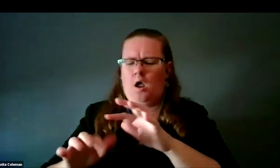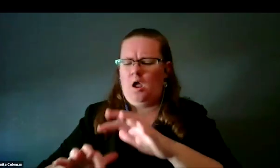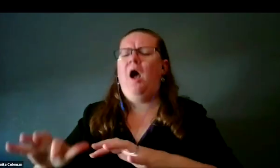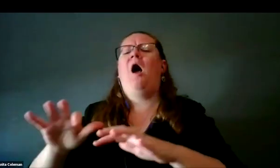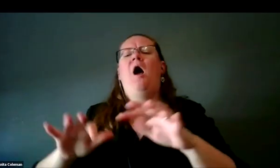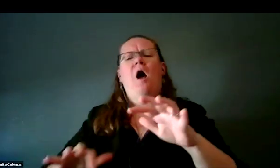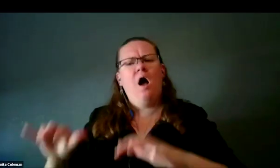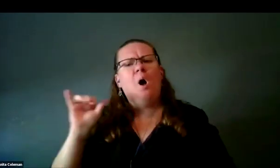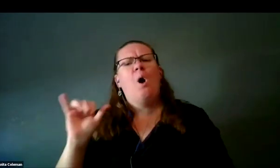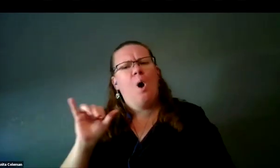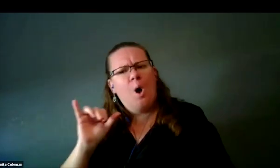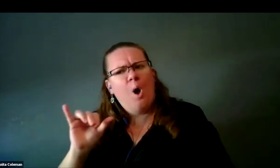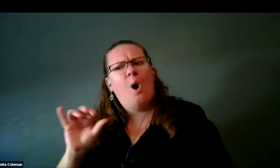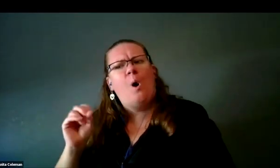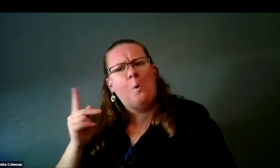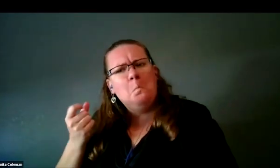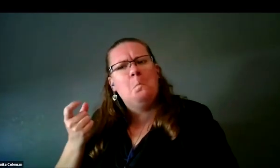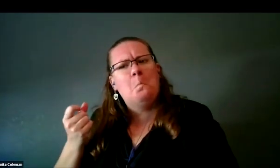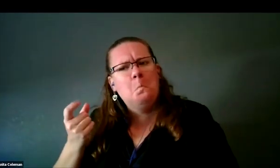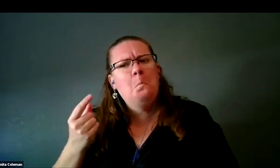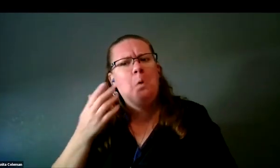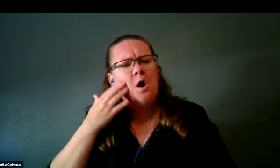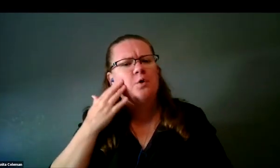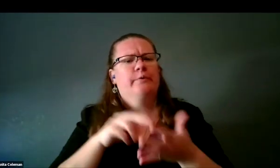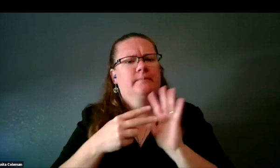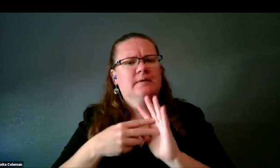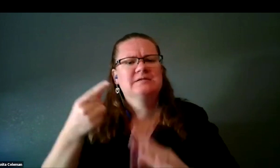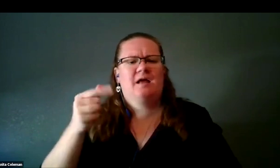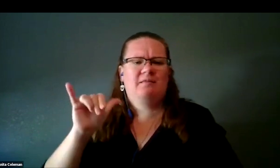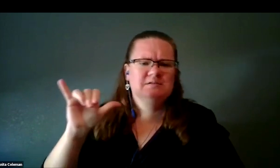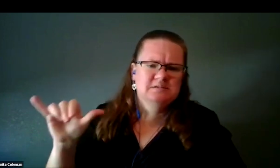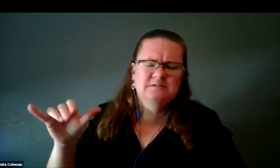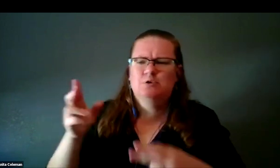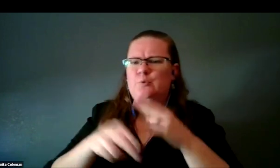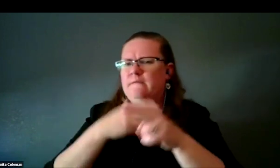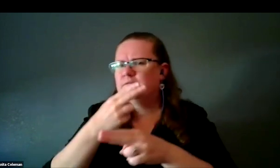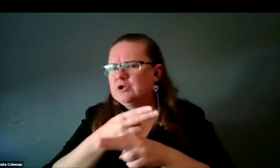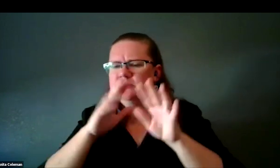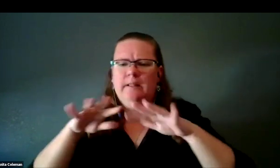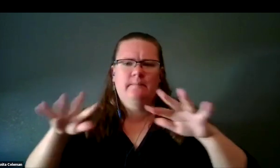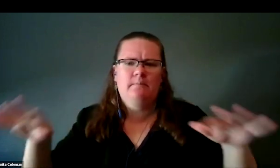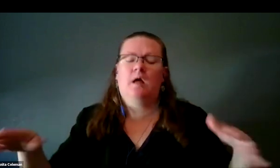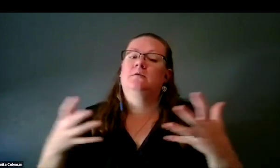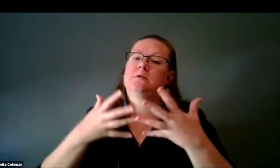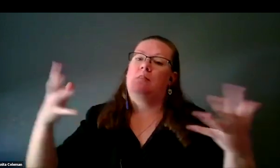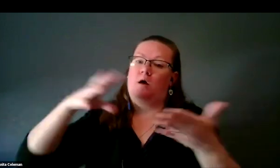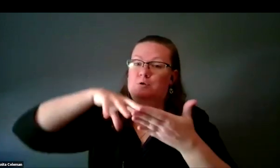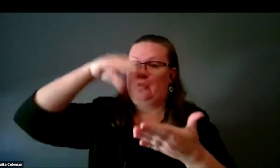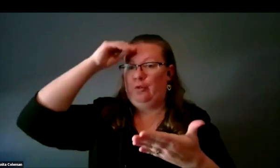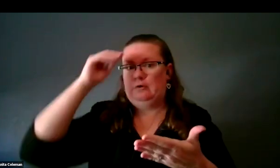Then it's like, "Oh, all right, I'm sort of getting what galaxies are and universe and things like that." It's a lot to absorb in 10 minutes,